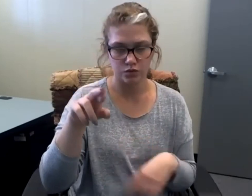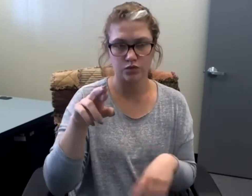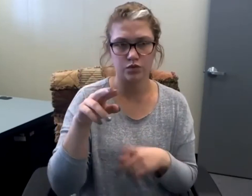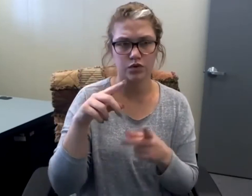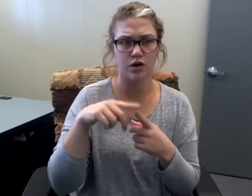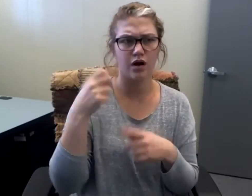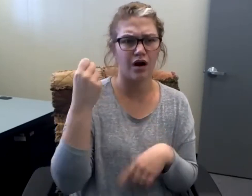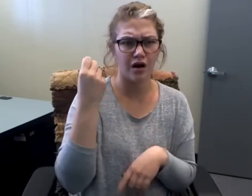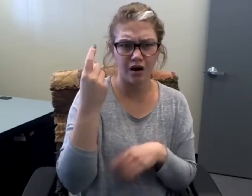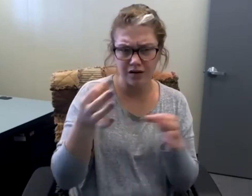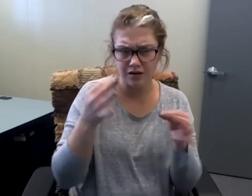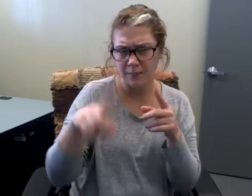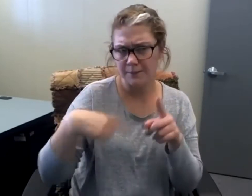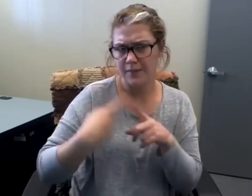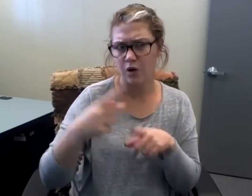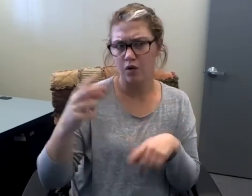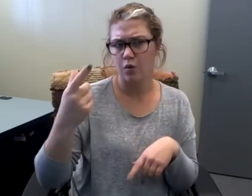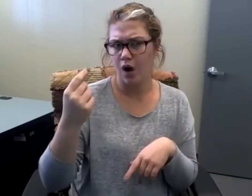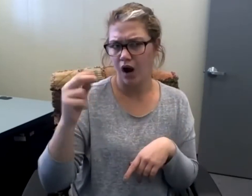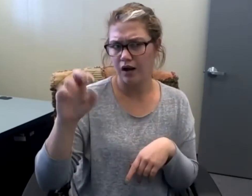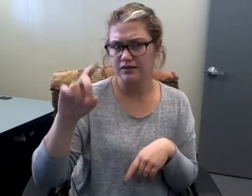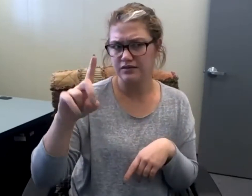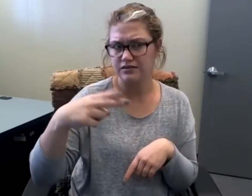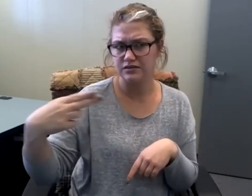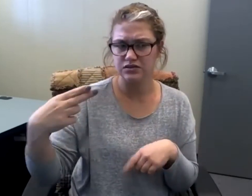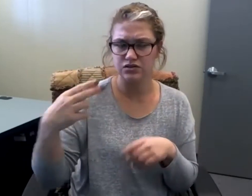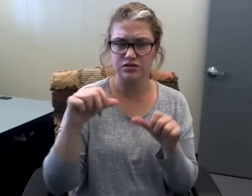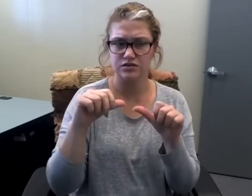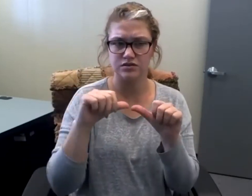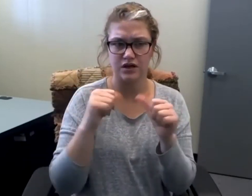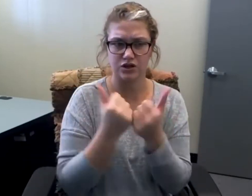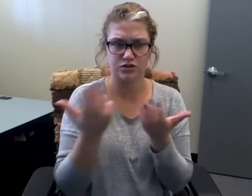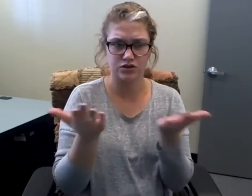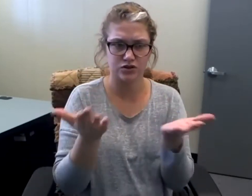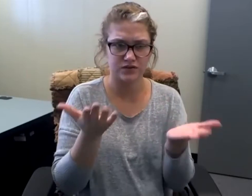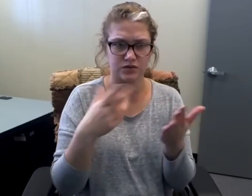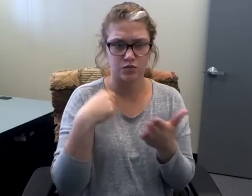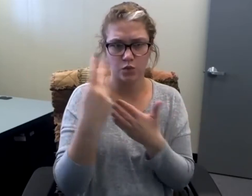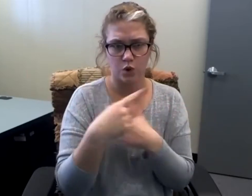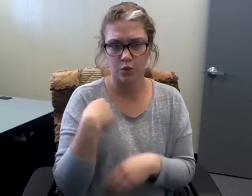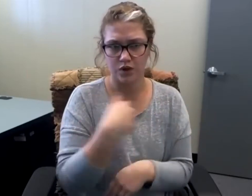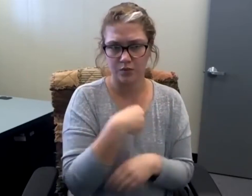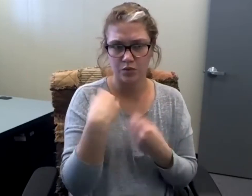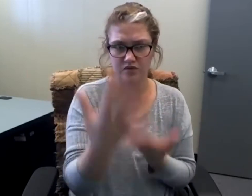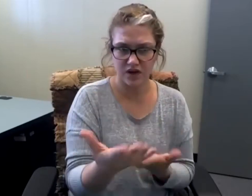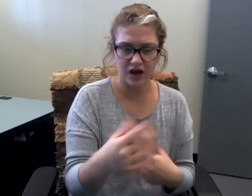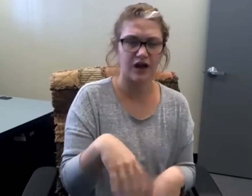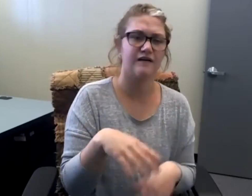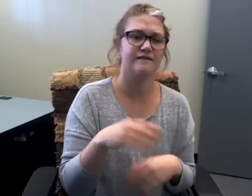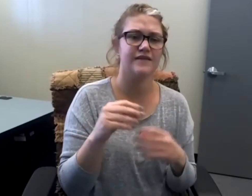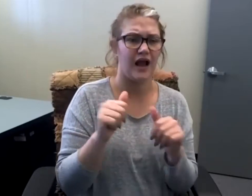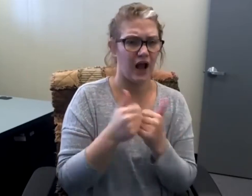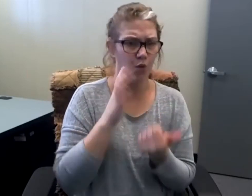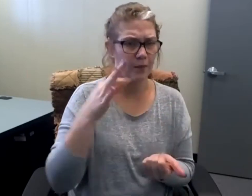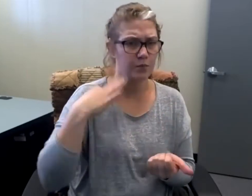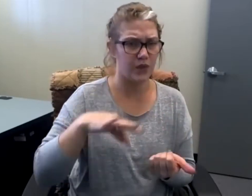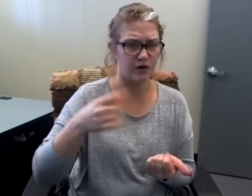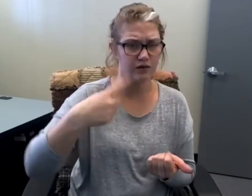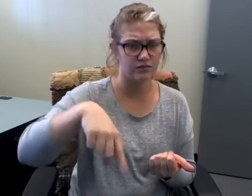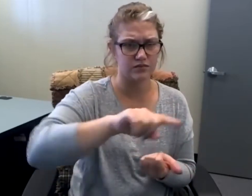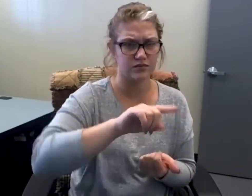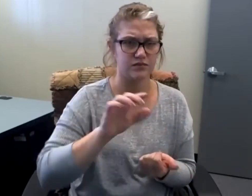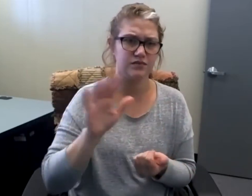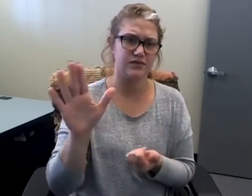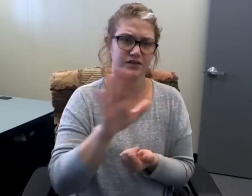stakeholders explaining what our agency provides as far as services and programs